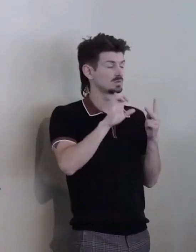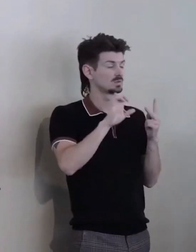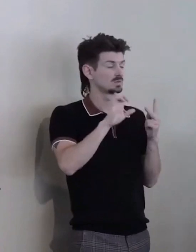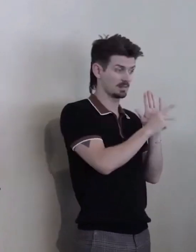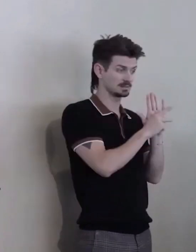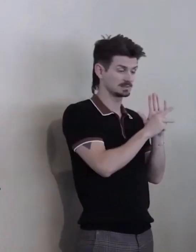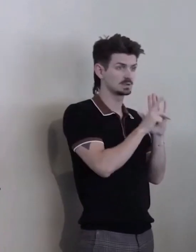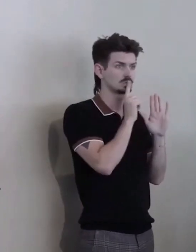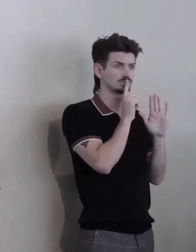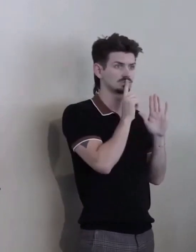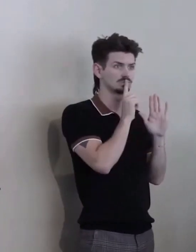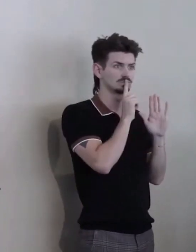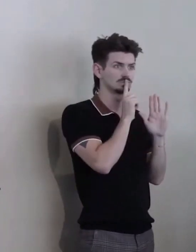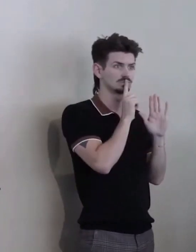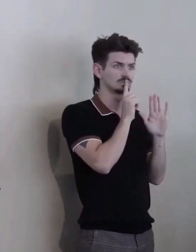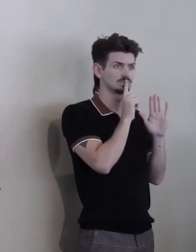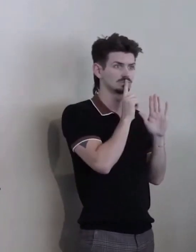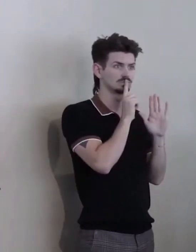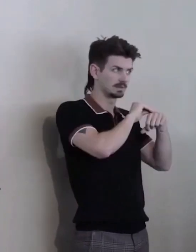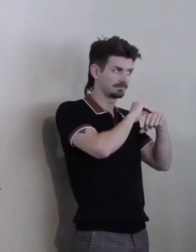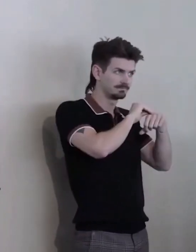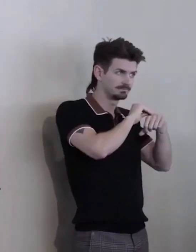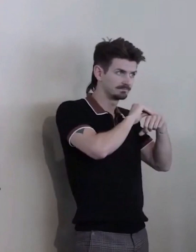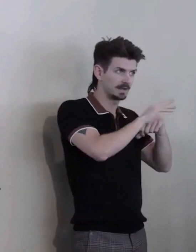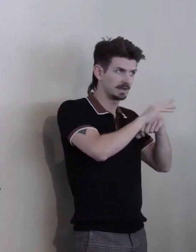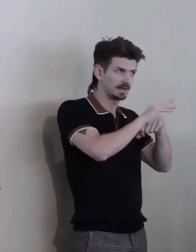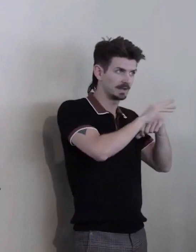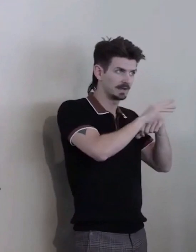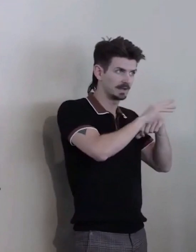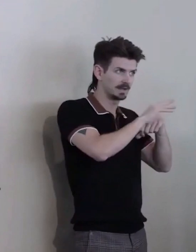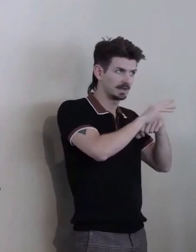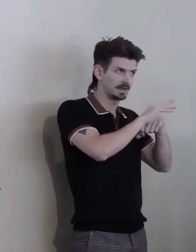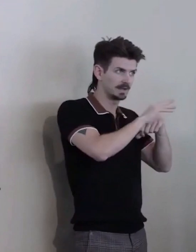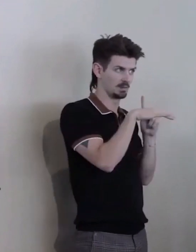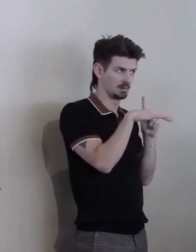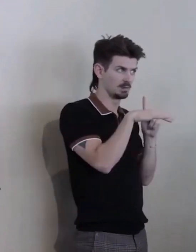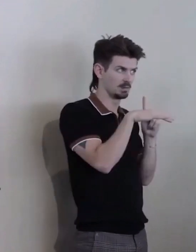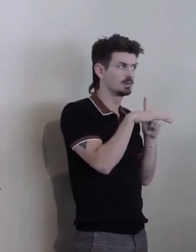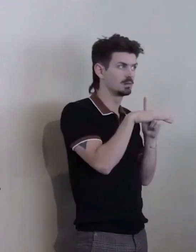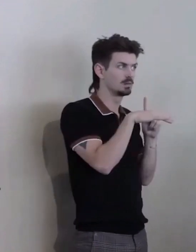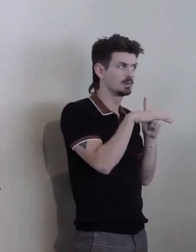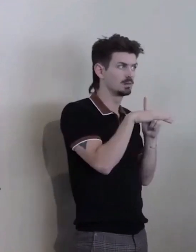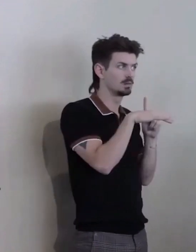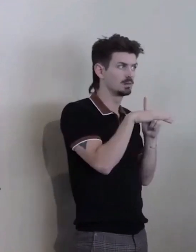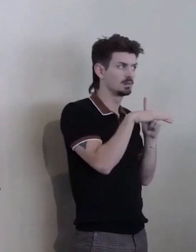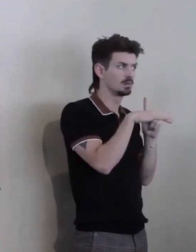how the delivery of... Ahh... Support services and equipment that people need is still not a given.